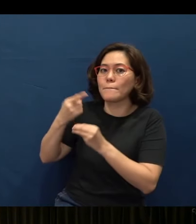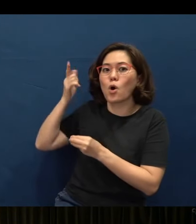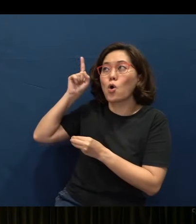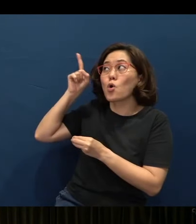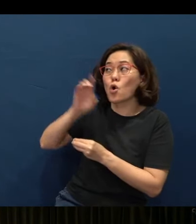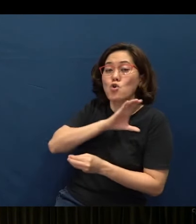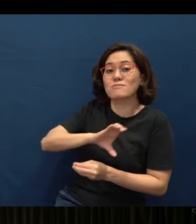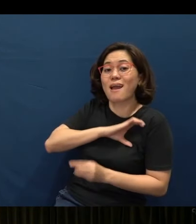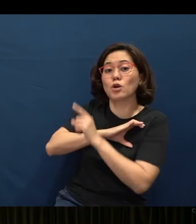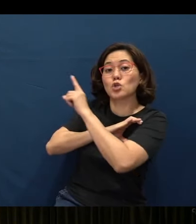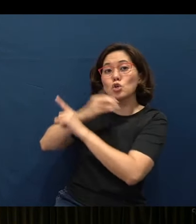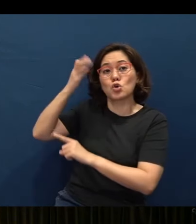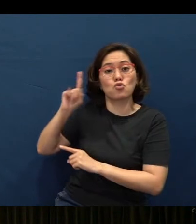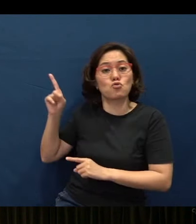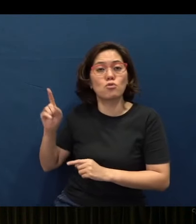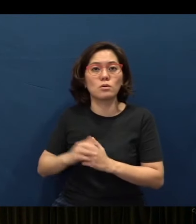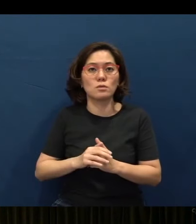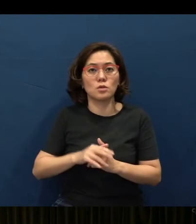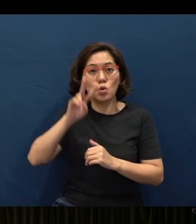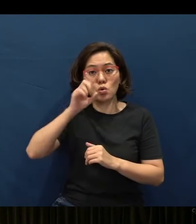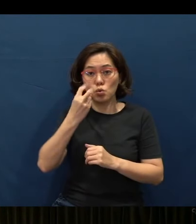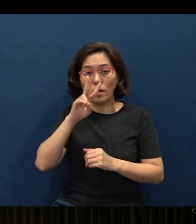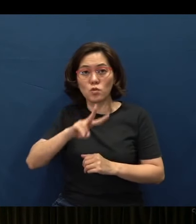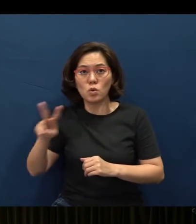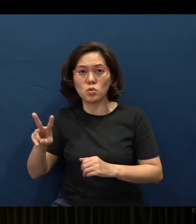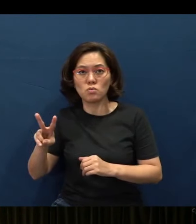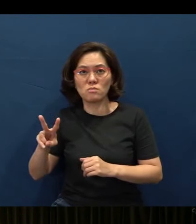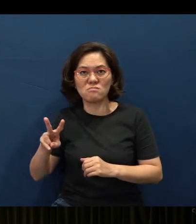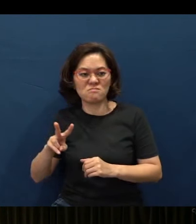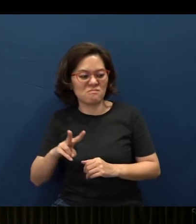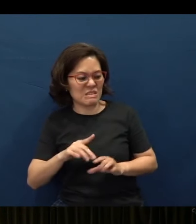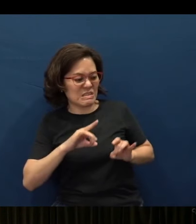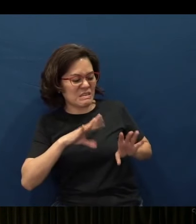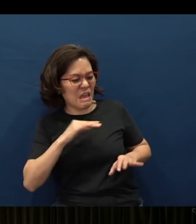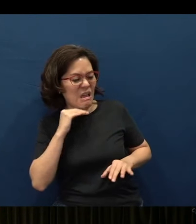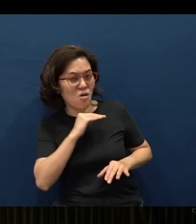And then Proverbs 12:22 - “The Lord detests lying lips... This is also always true.